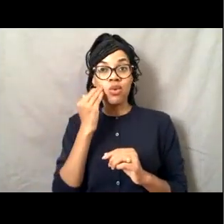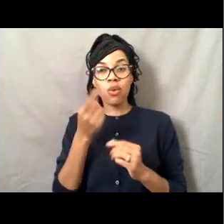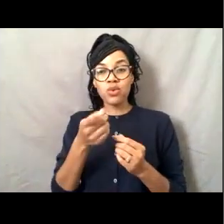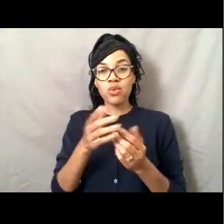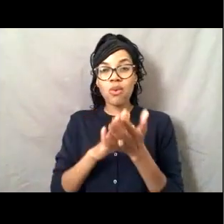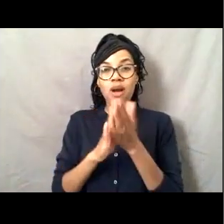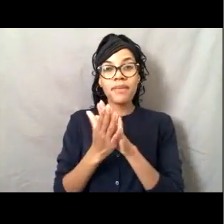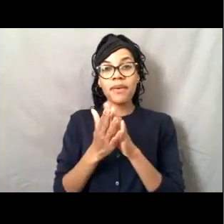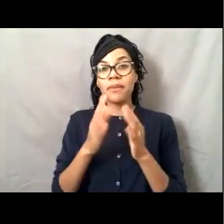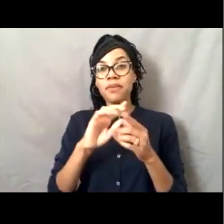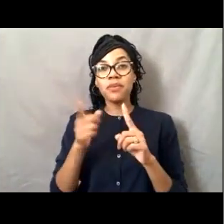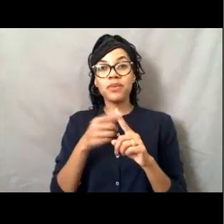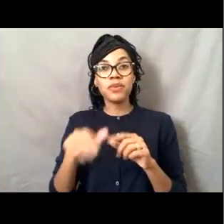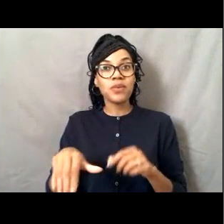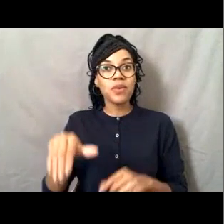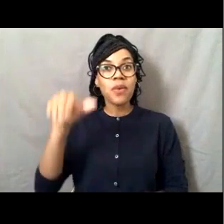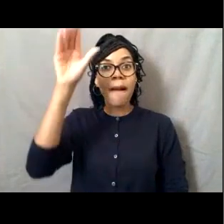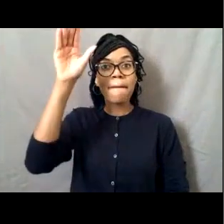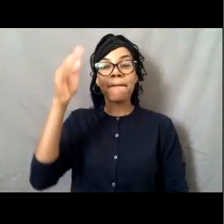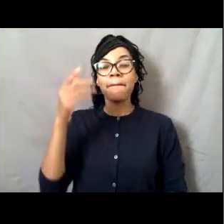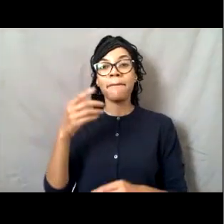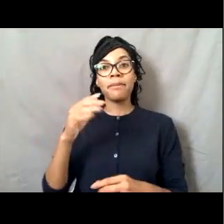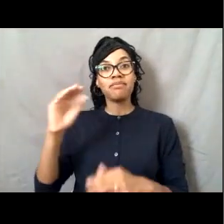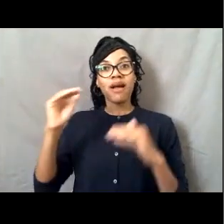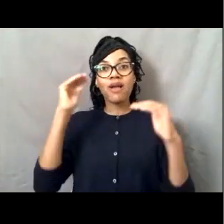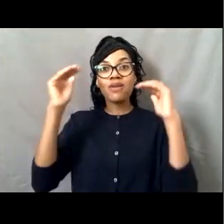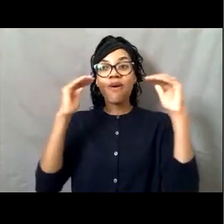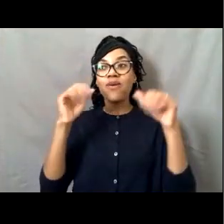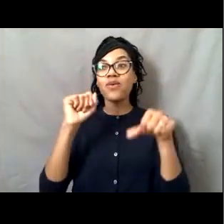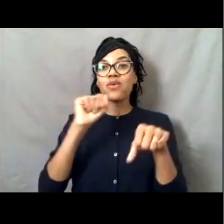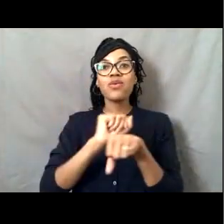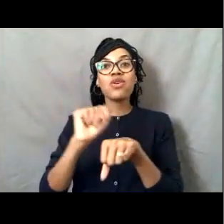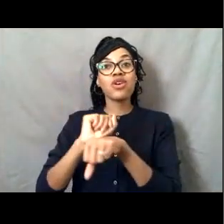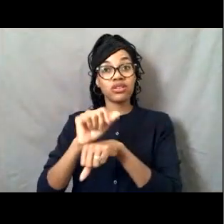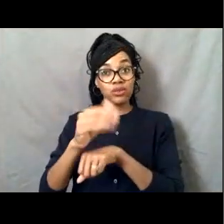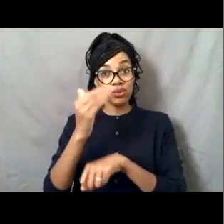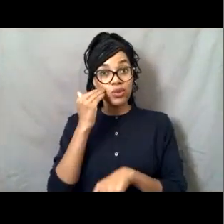we've got a couple of people who would like to be